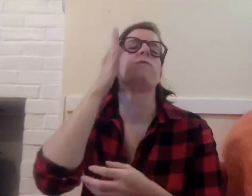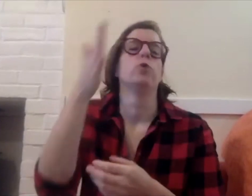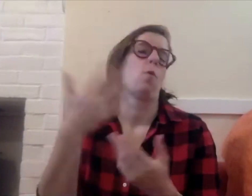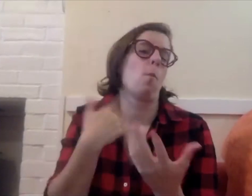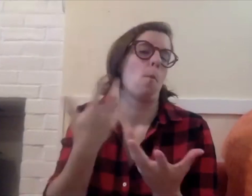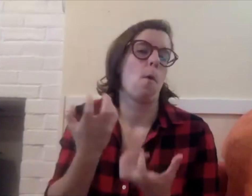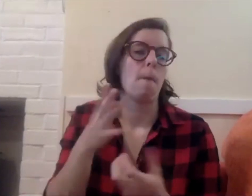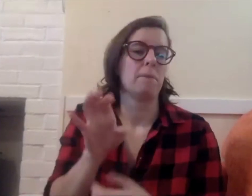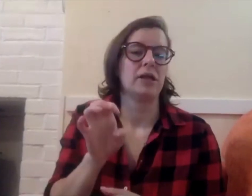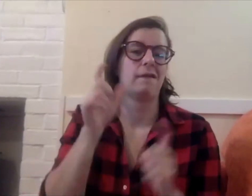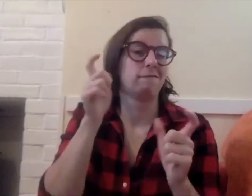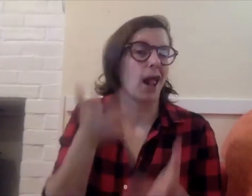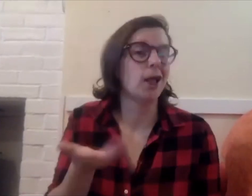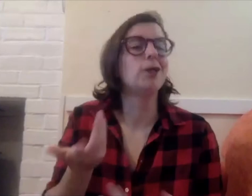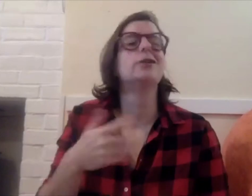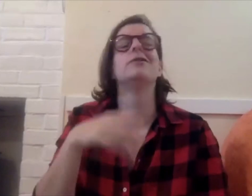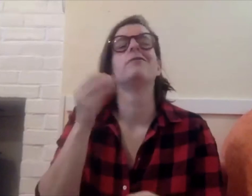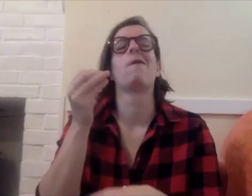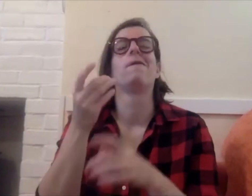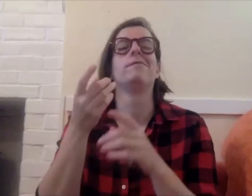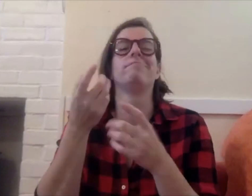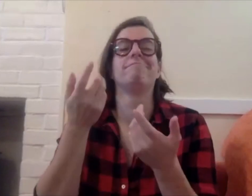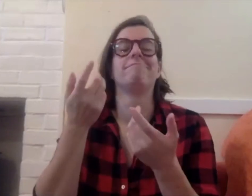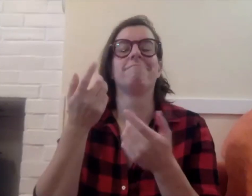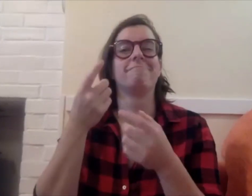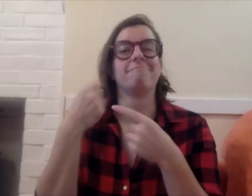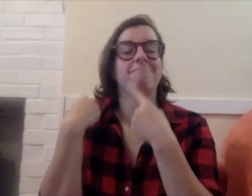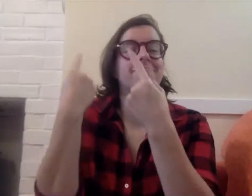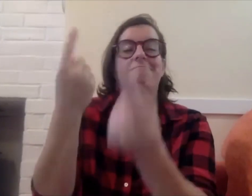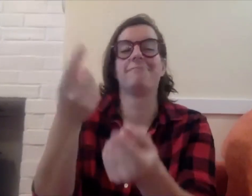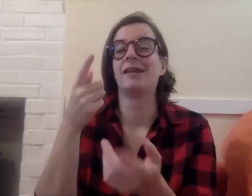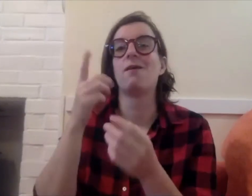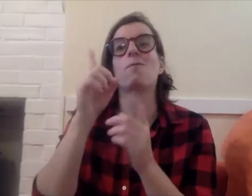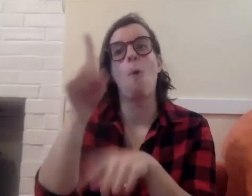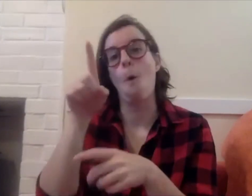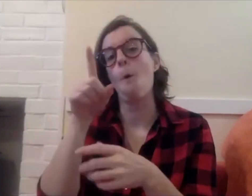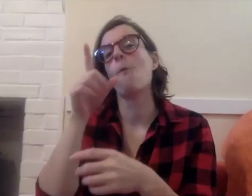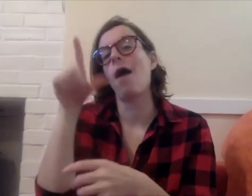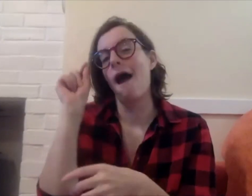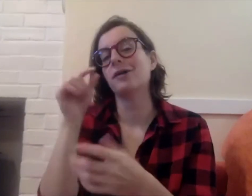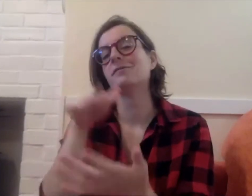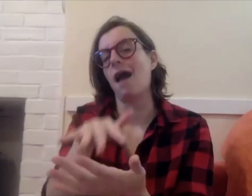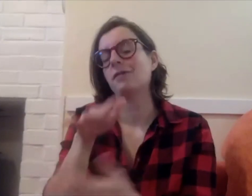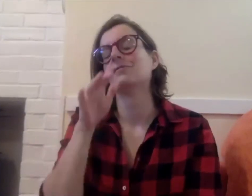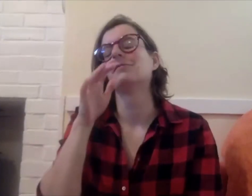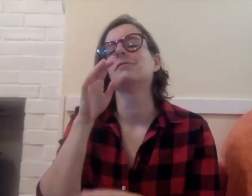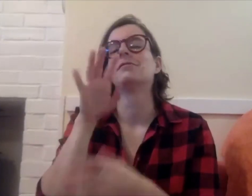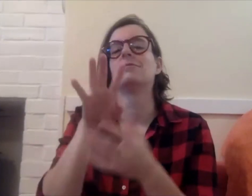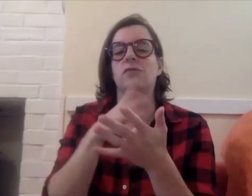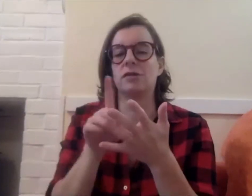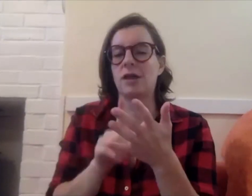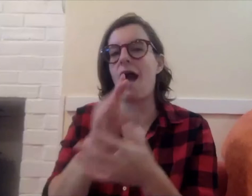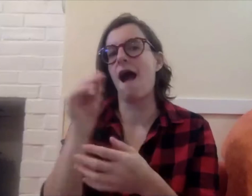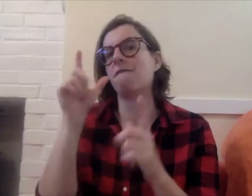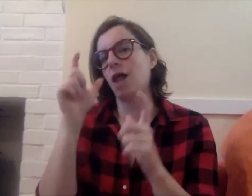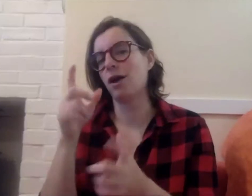and that was really the moment when I knew what I wanted to be for the rest of my life. I wanted to be a photographer so I went